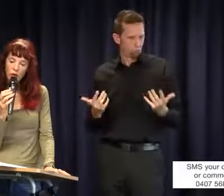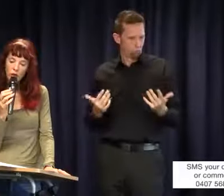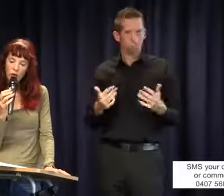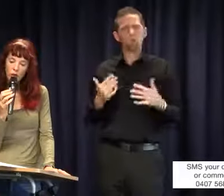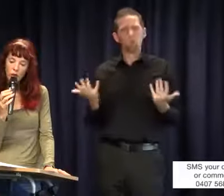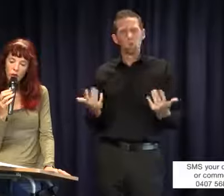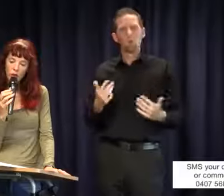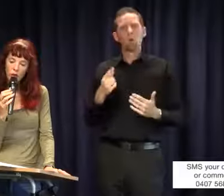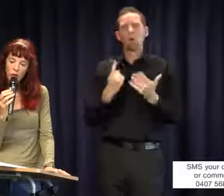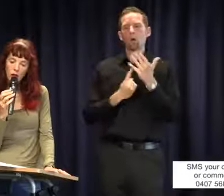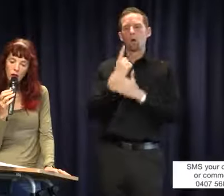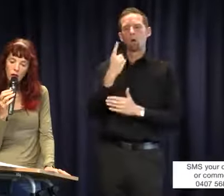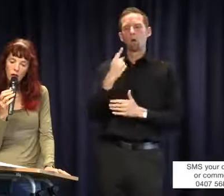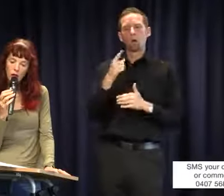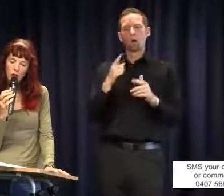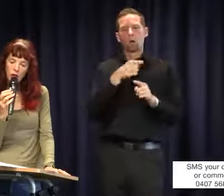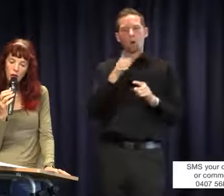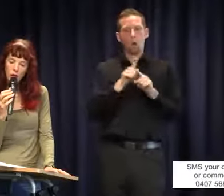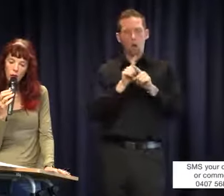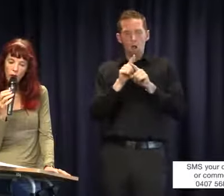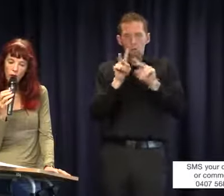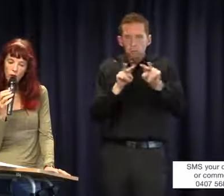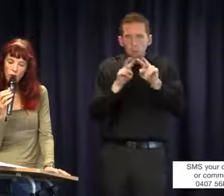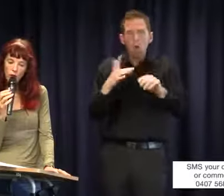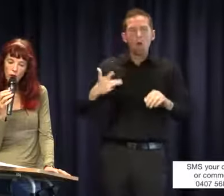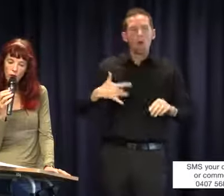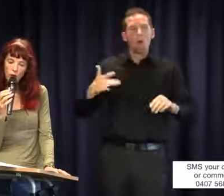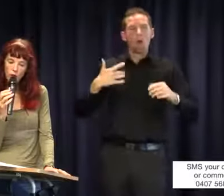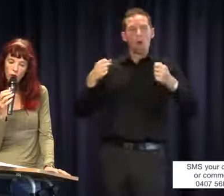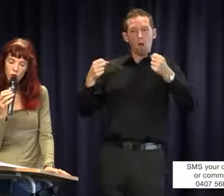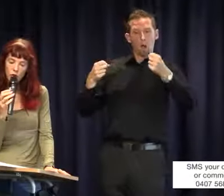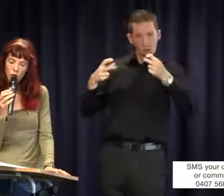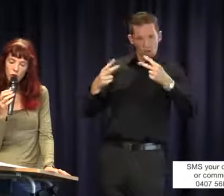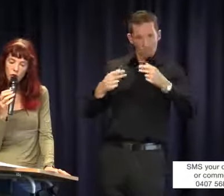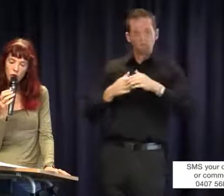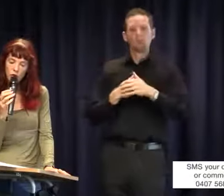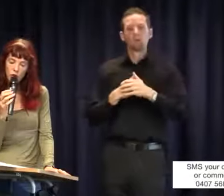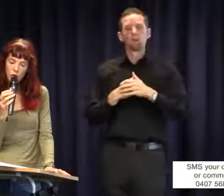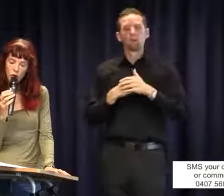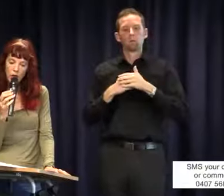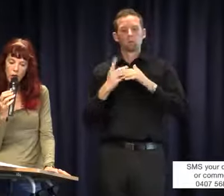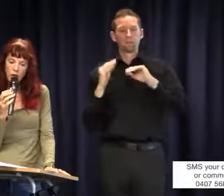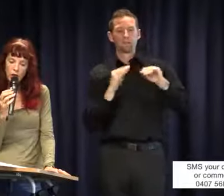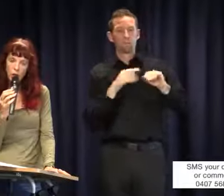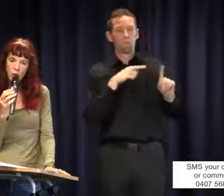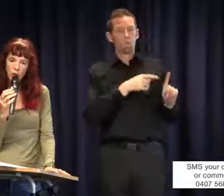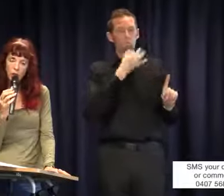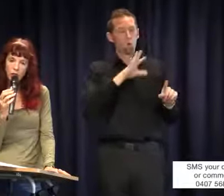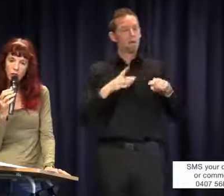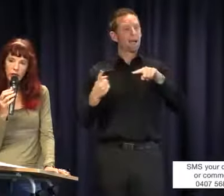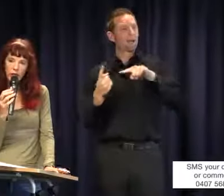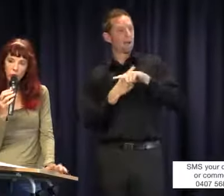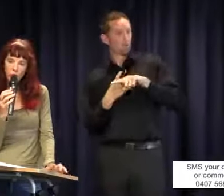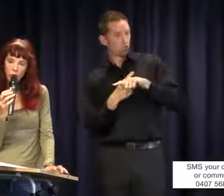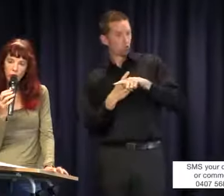rely on live captioning as a way to teach the kids English is probably very unfortunate